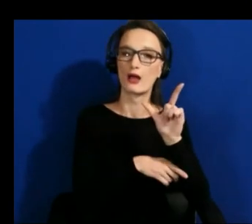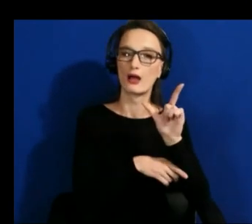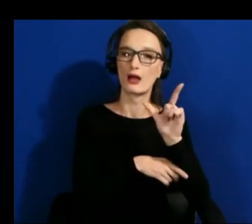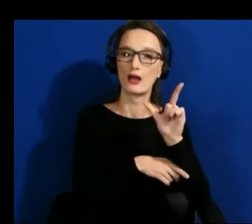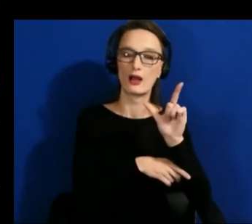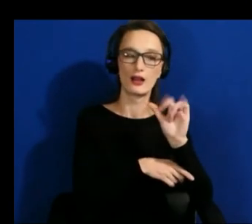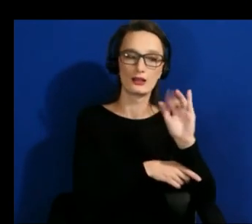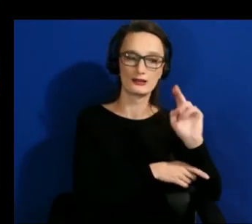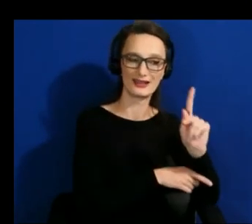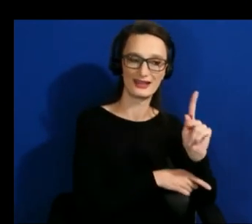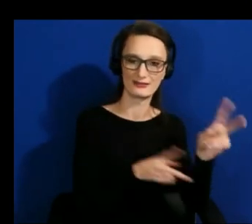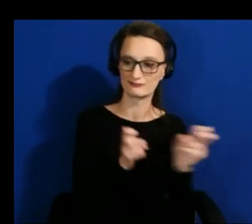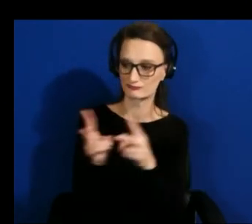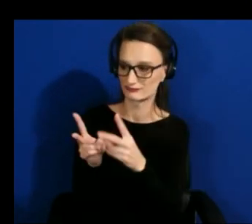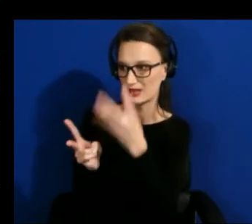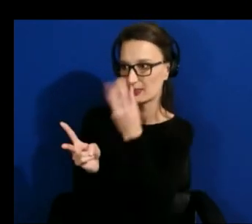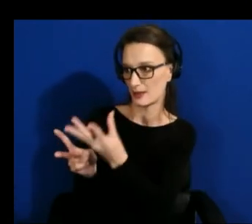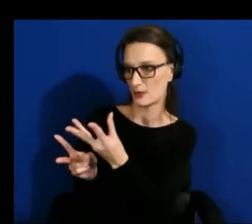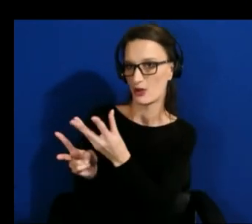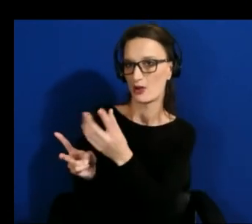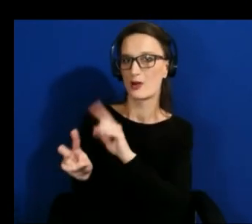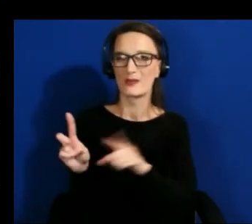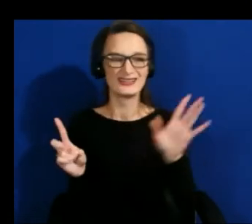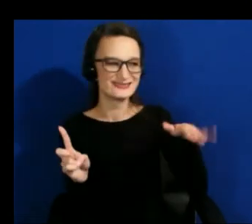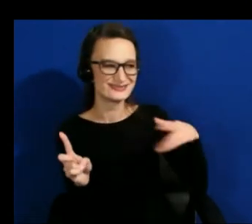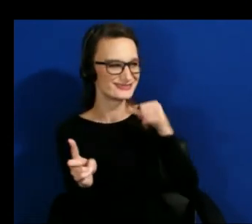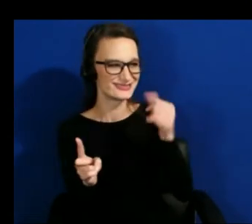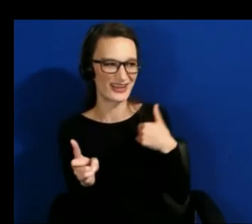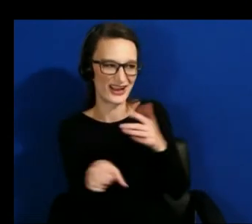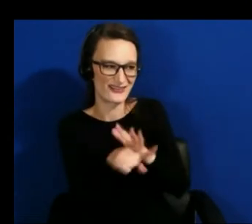want to kind of like read through this like 15 page paper you sent me right so there's